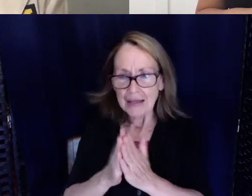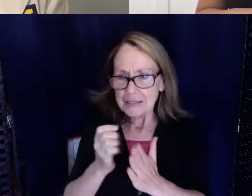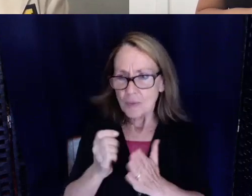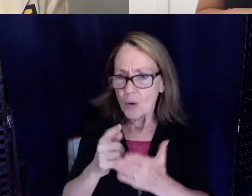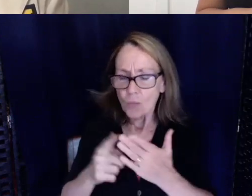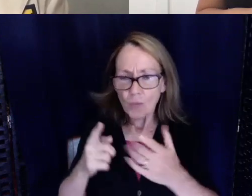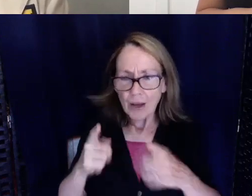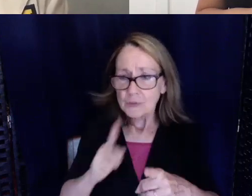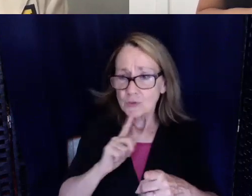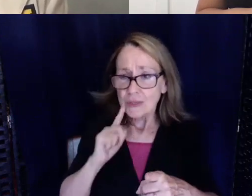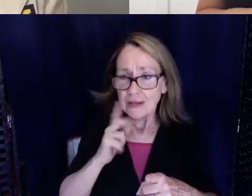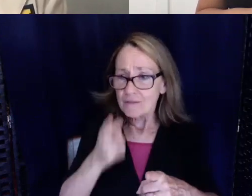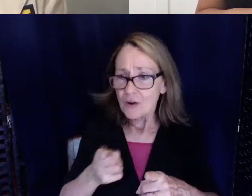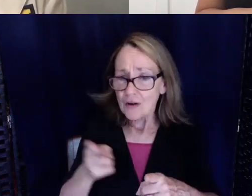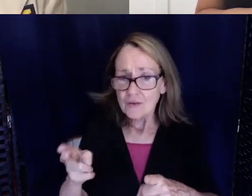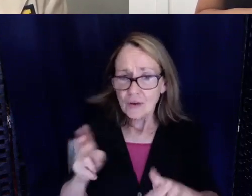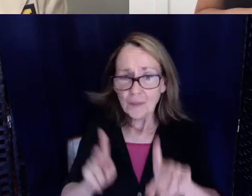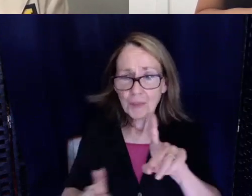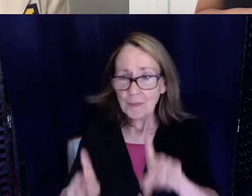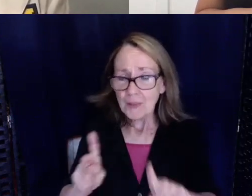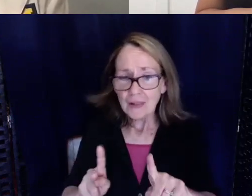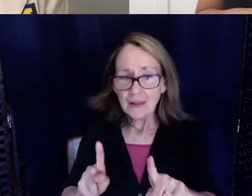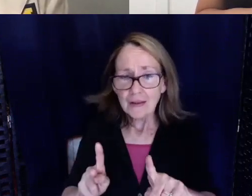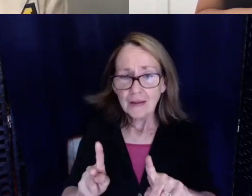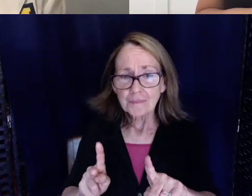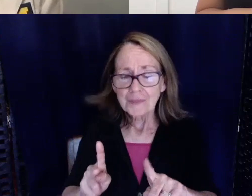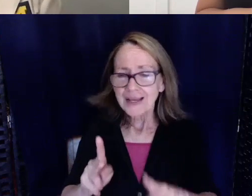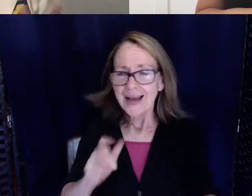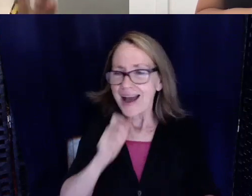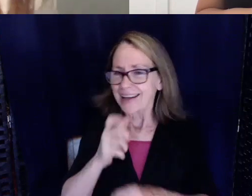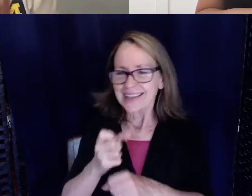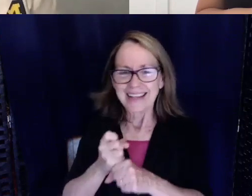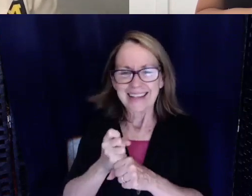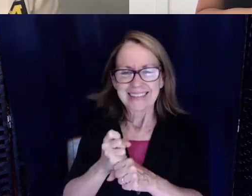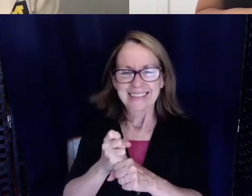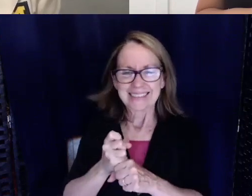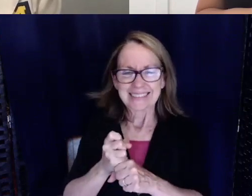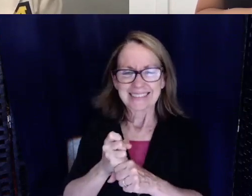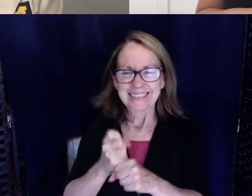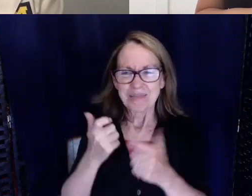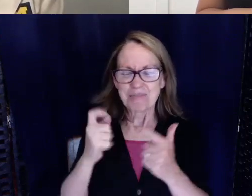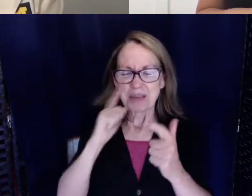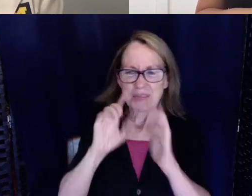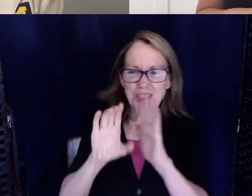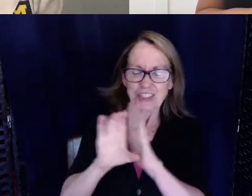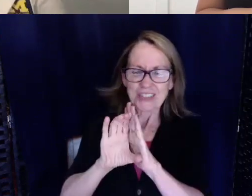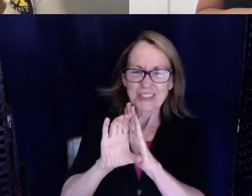the deaf and hard of hearing people there. I didn't really get like a big picture but it kind of sounds like they've fallen through the cracks.